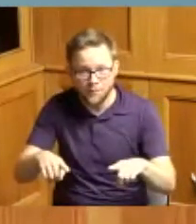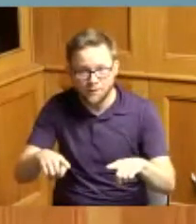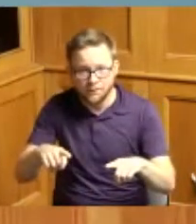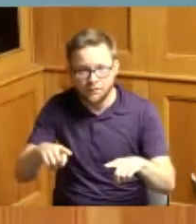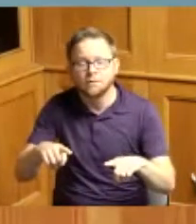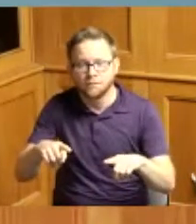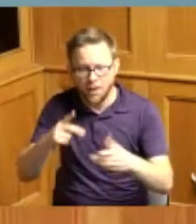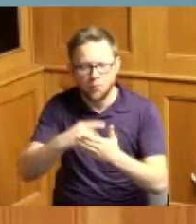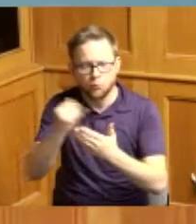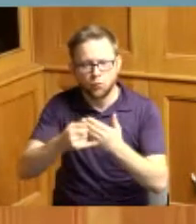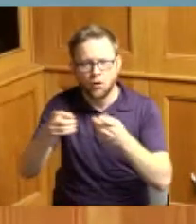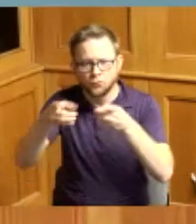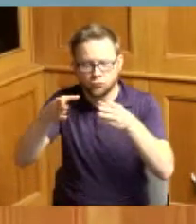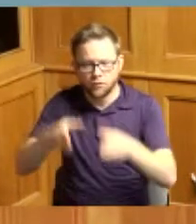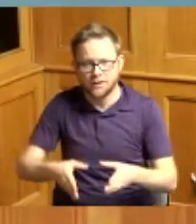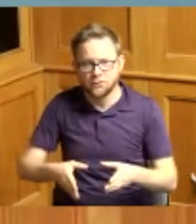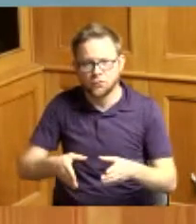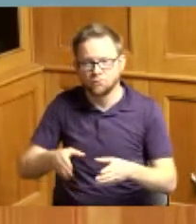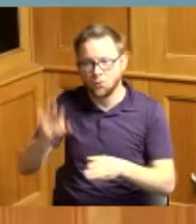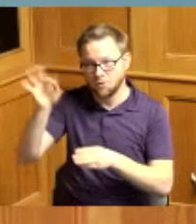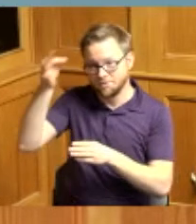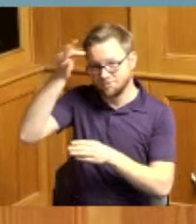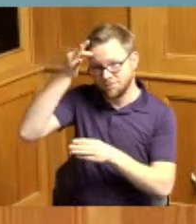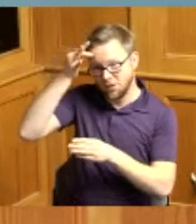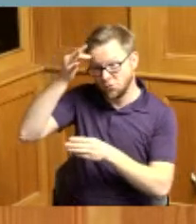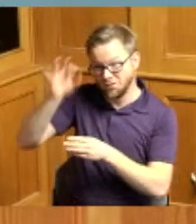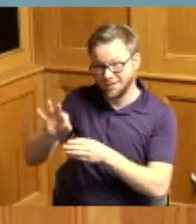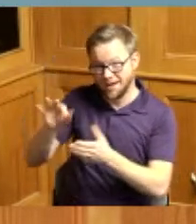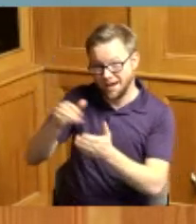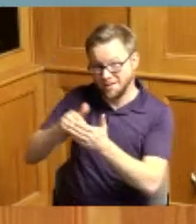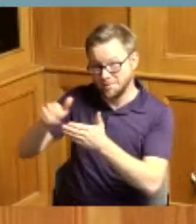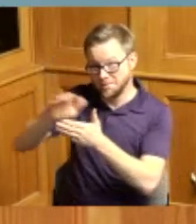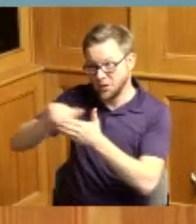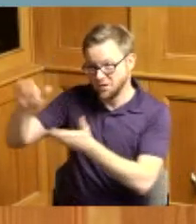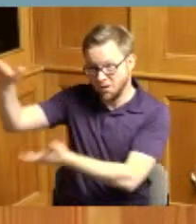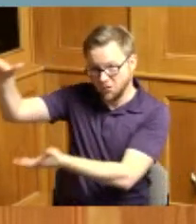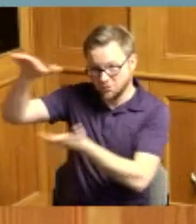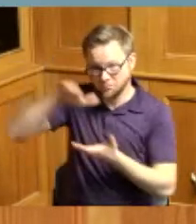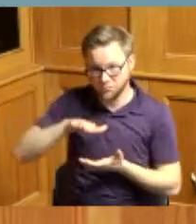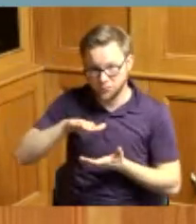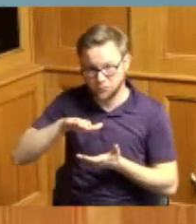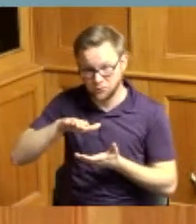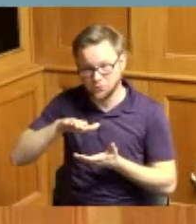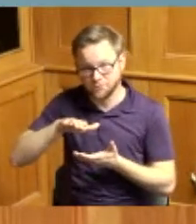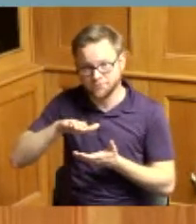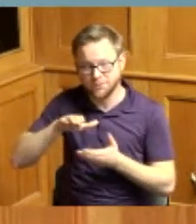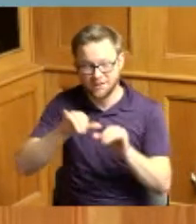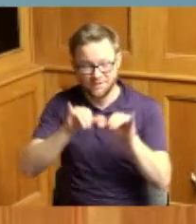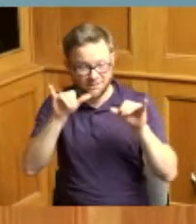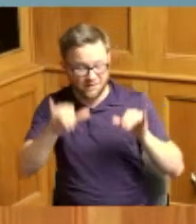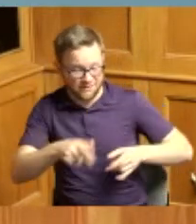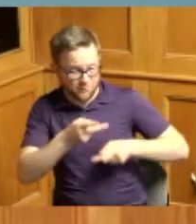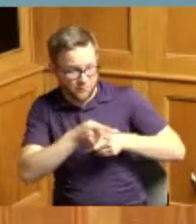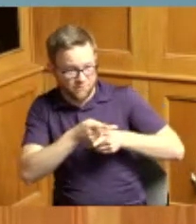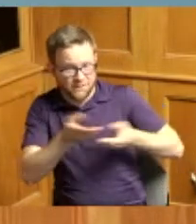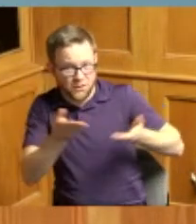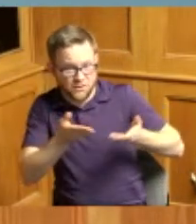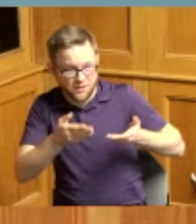for a 9 million dollar federally funded grant to transform the system of care for transition age